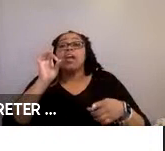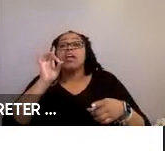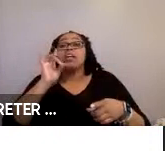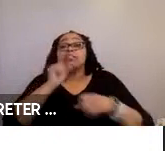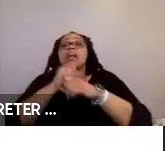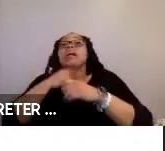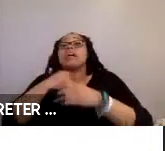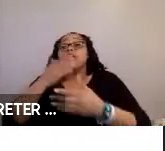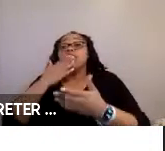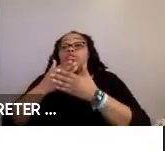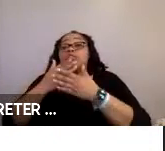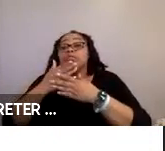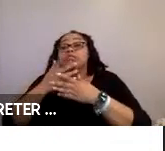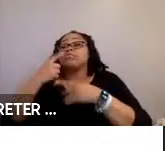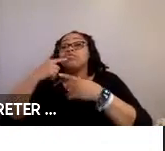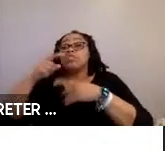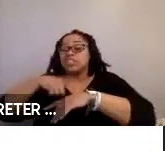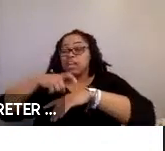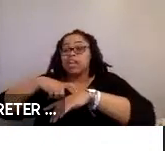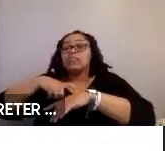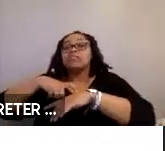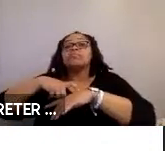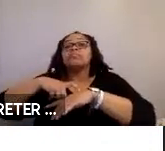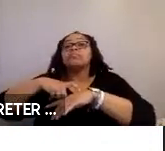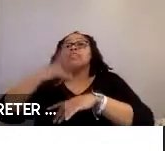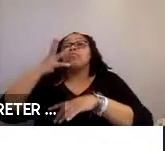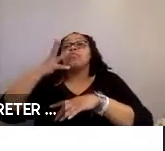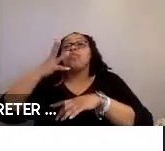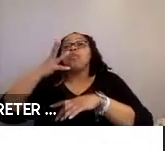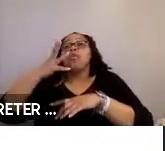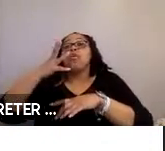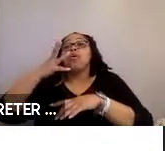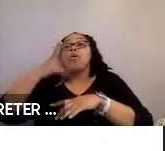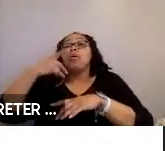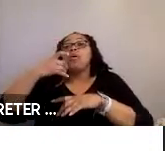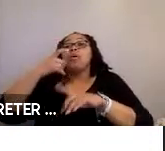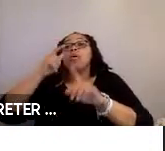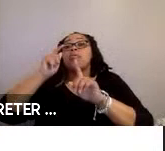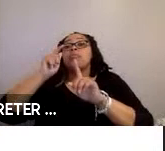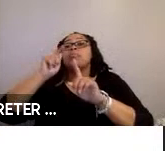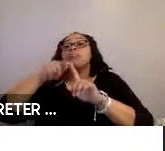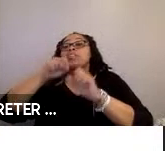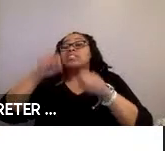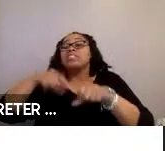effect on overall time. The four point system took significantly longer to secure than the